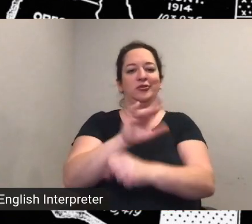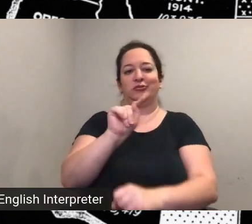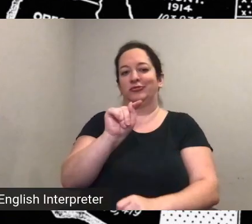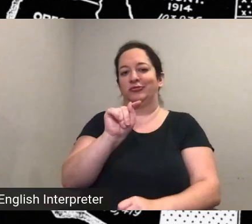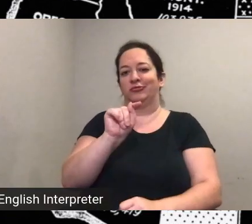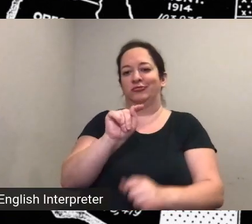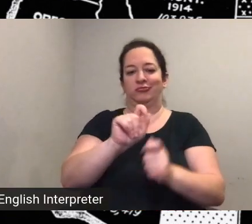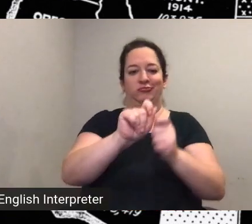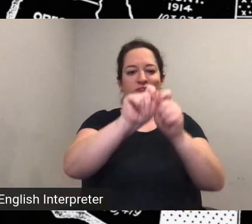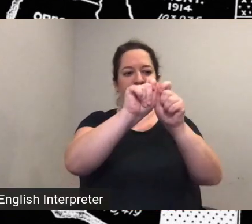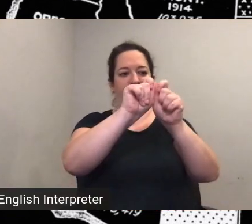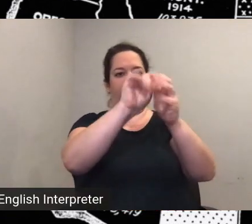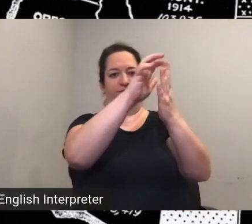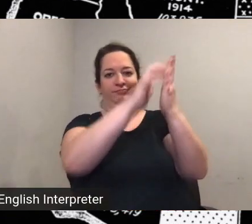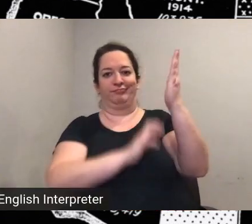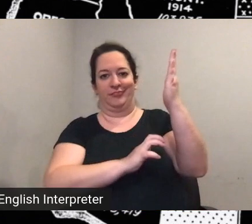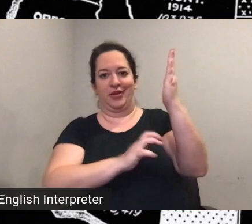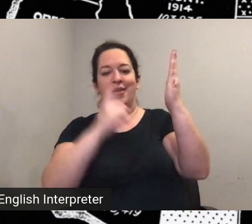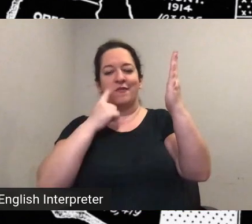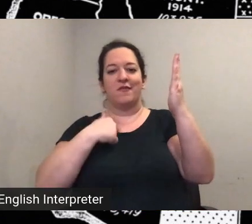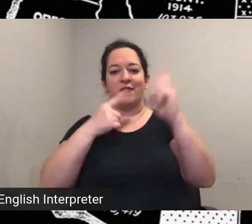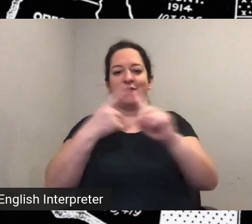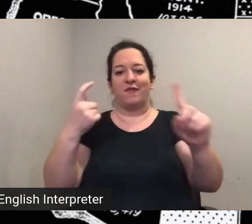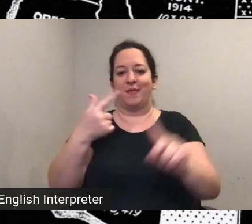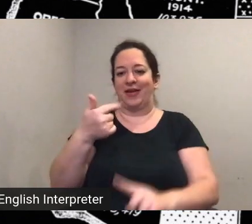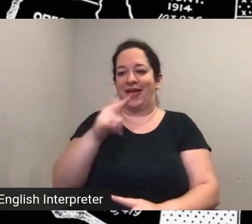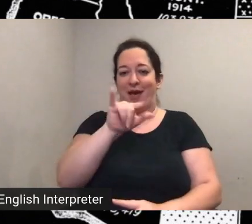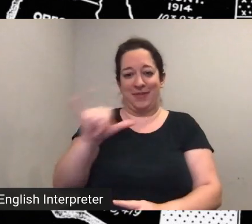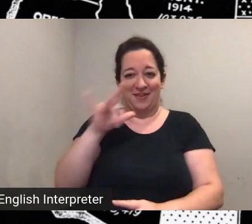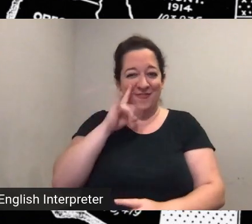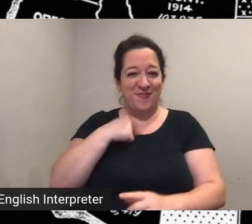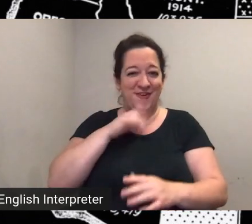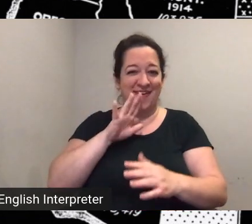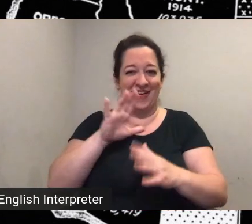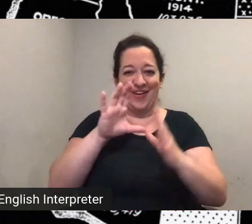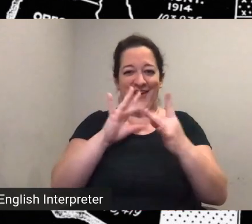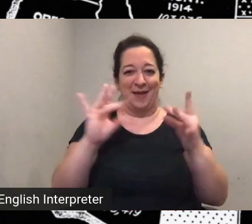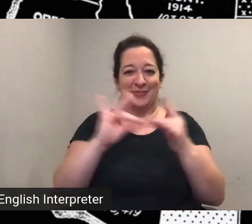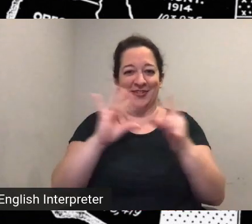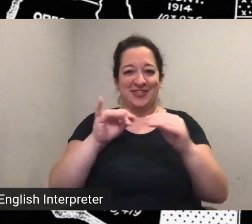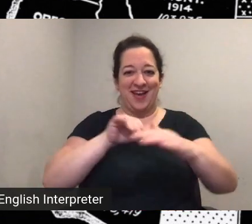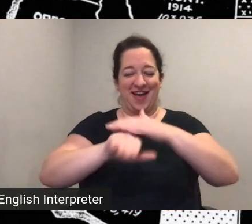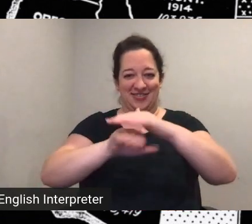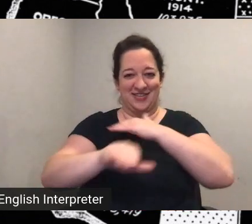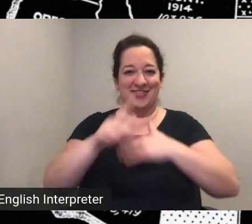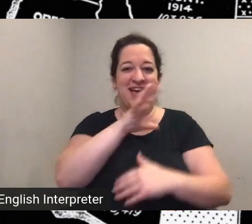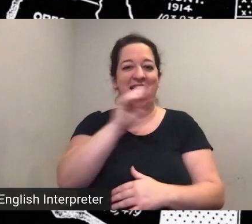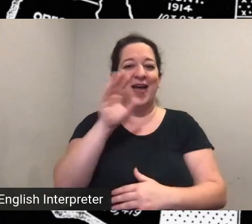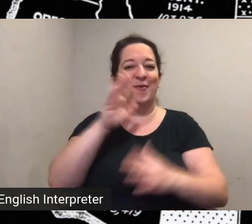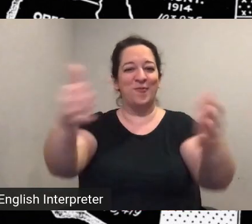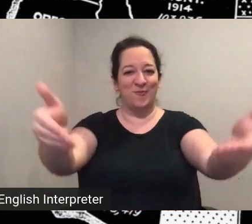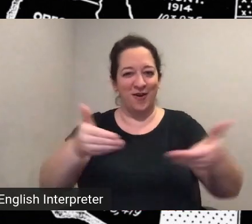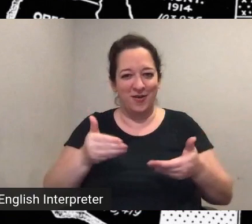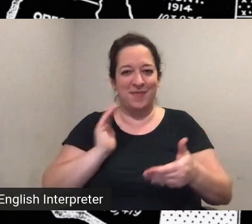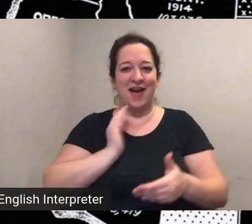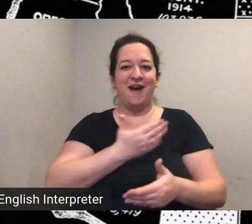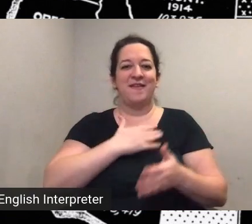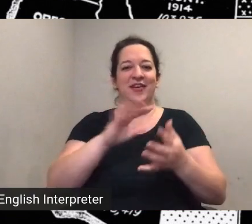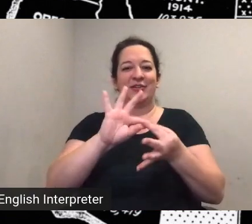Gabby from Caption Access. Thank you very much Gabby. I'd also like to welcome our asl interpreter, Mary Beth, thank you